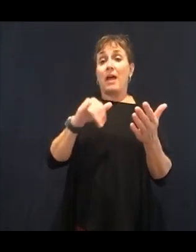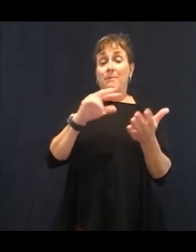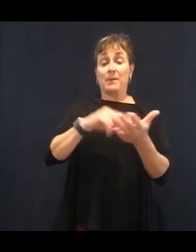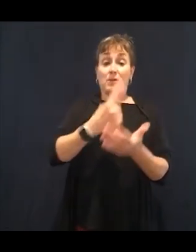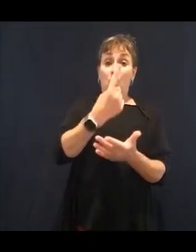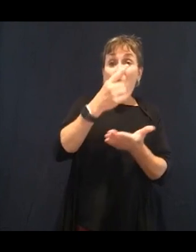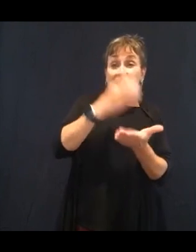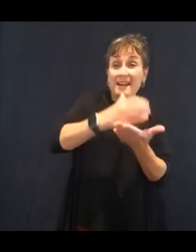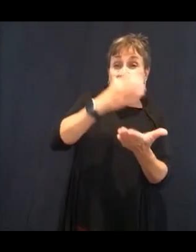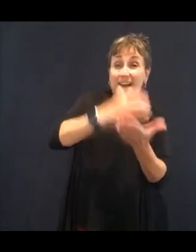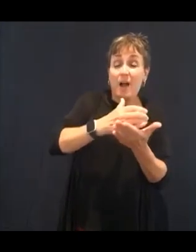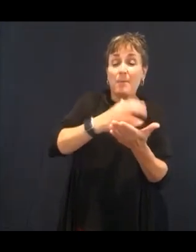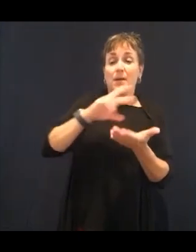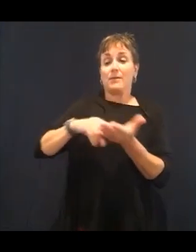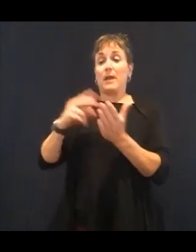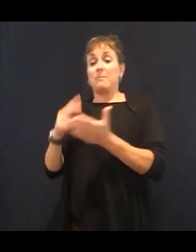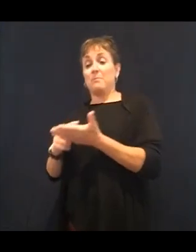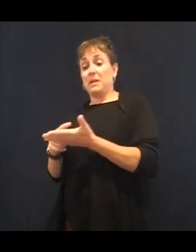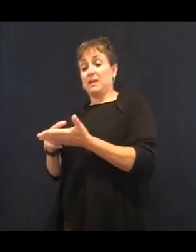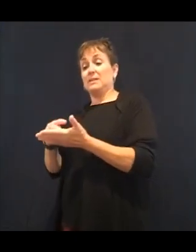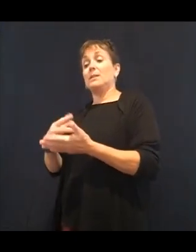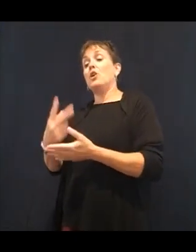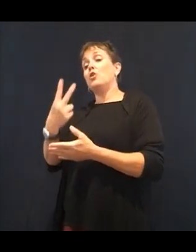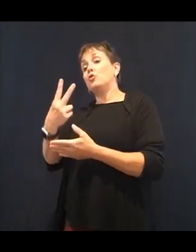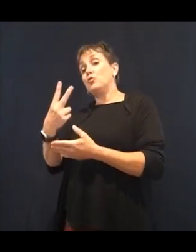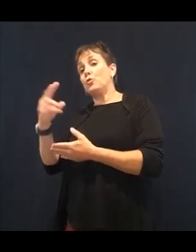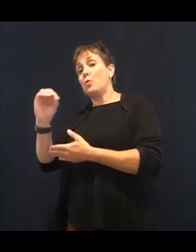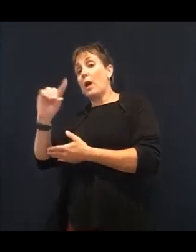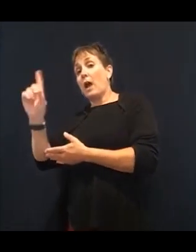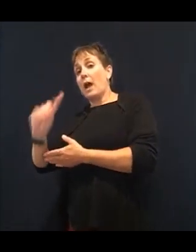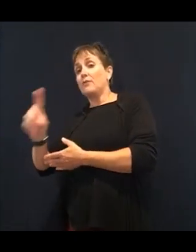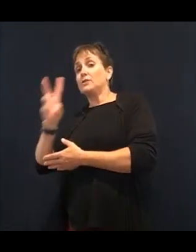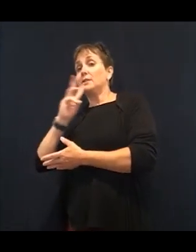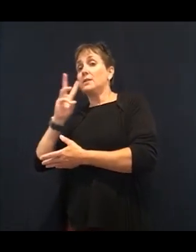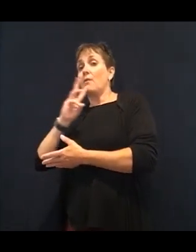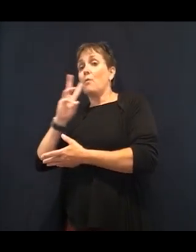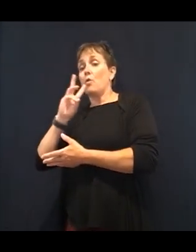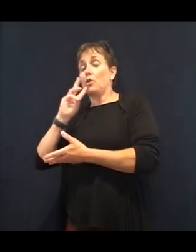body immediately after you're drinking it. So if